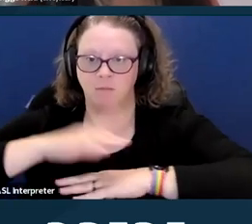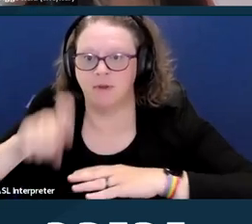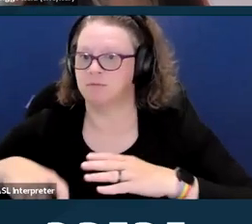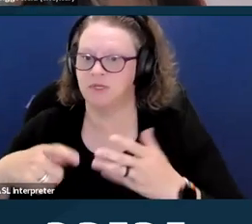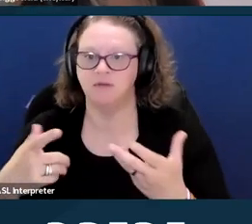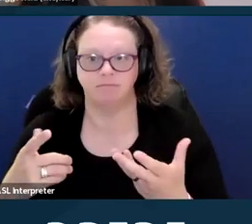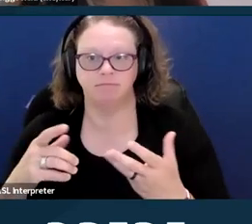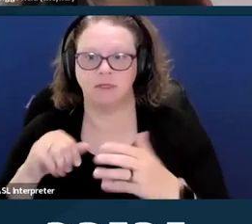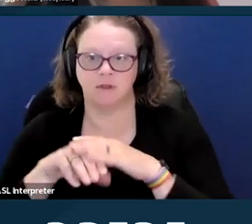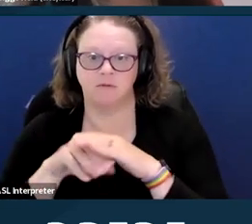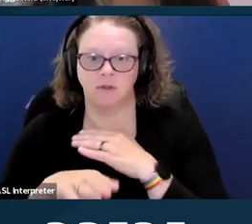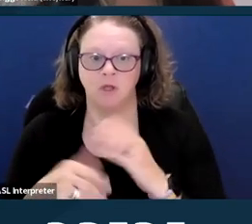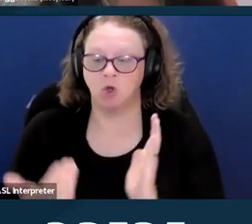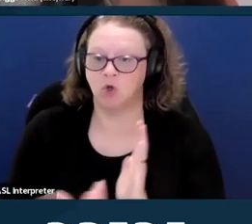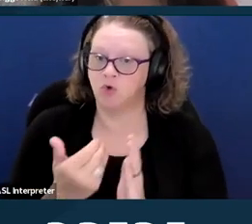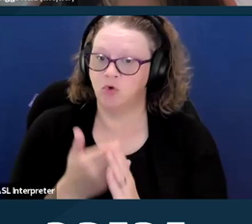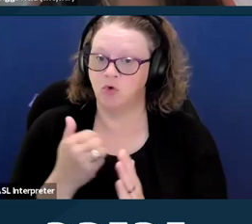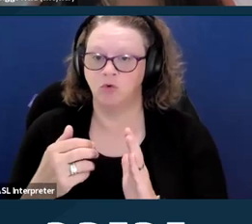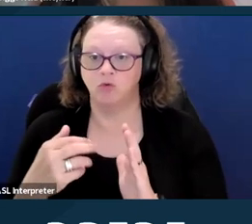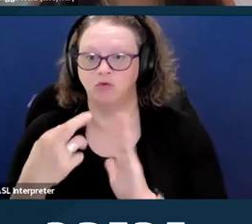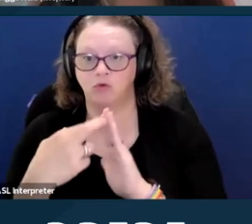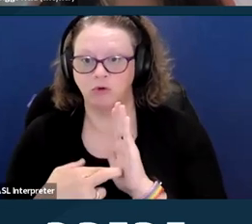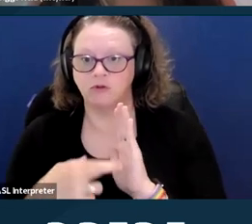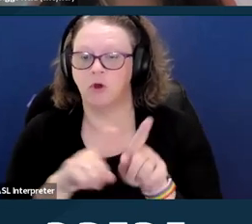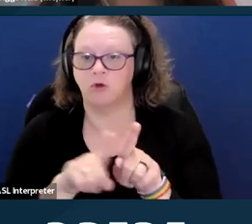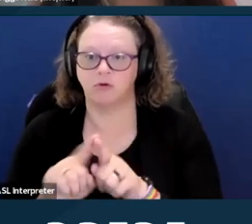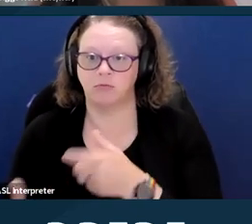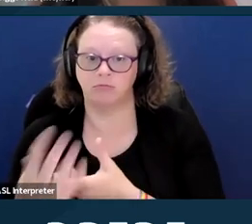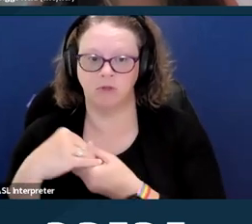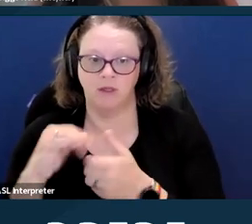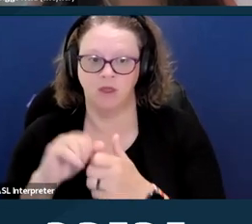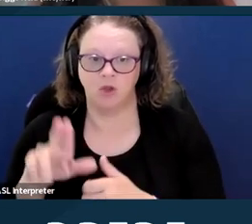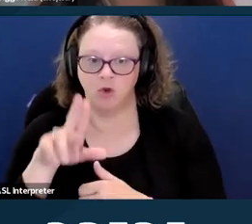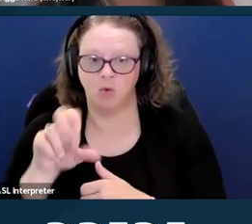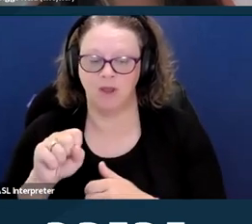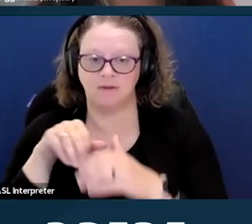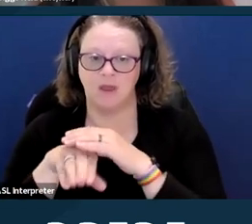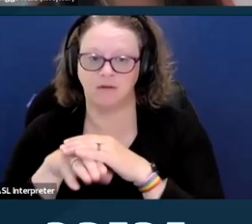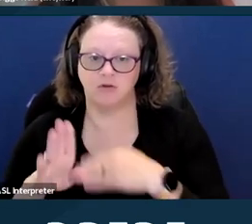The new regulations also incorporate the U.S. Access Board's 2017 Standards